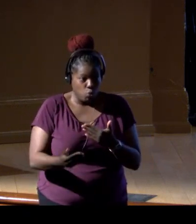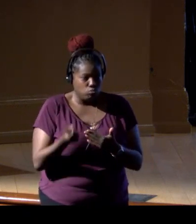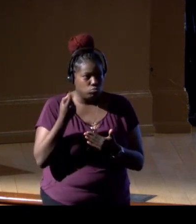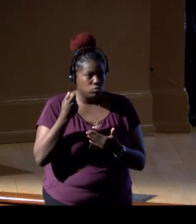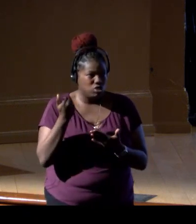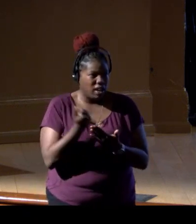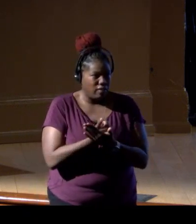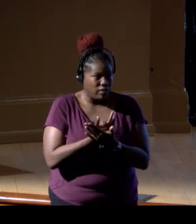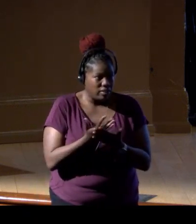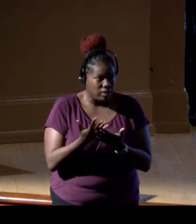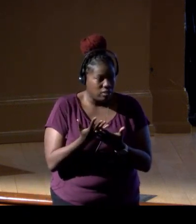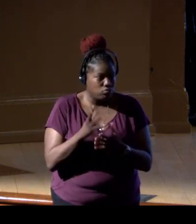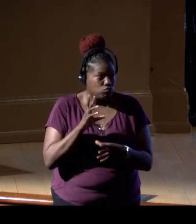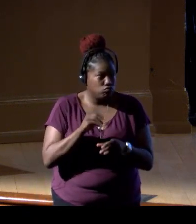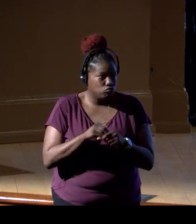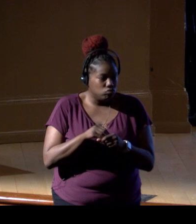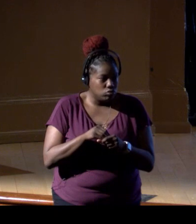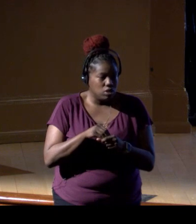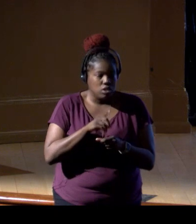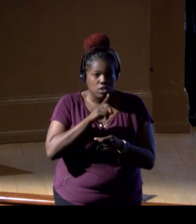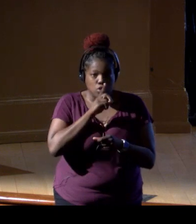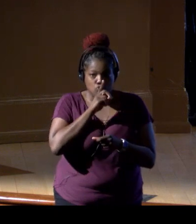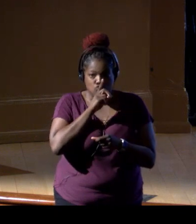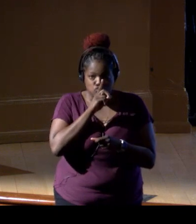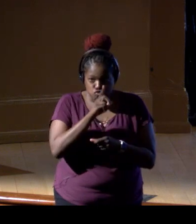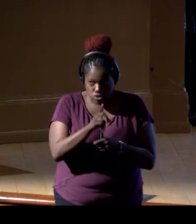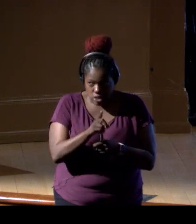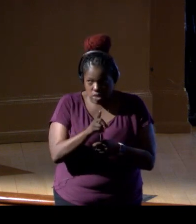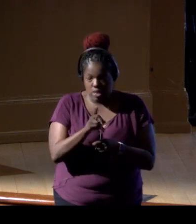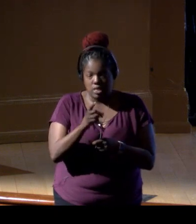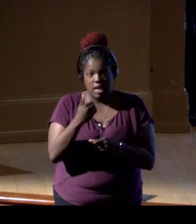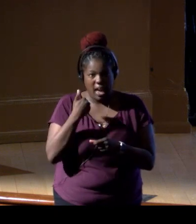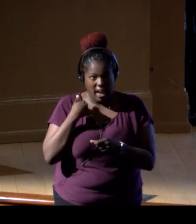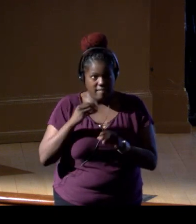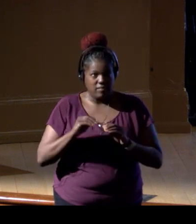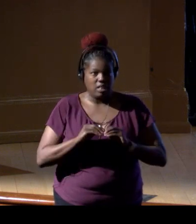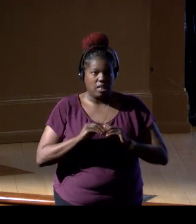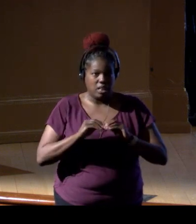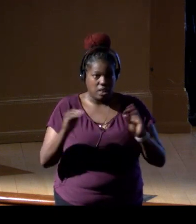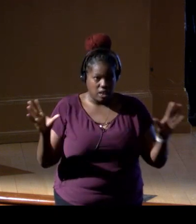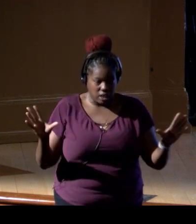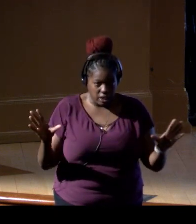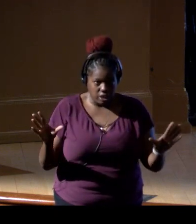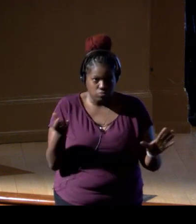and being able to really have a clear management picture of what's going on.